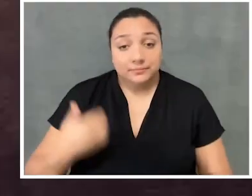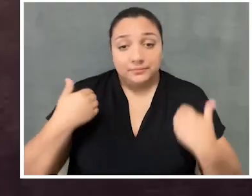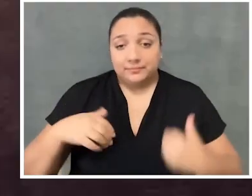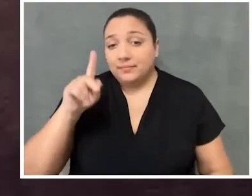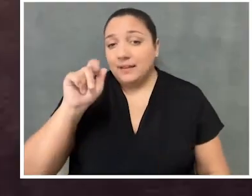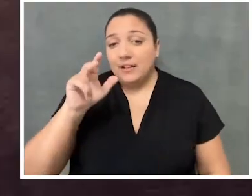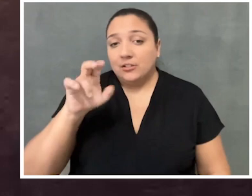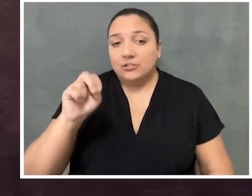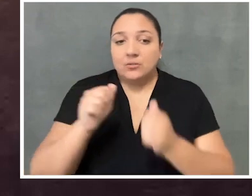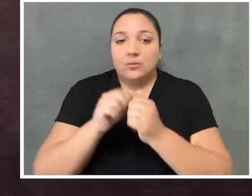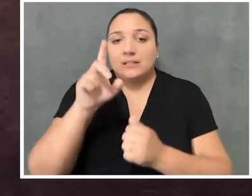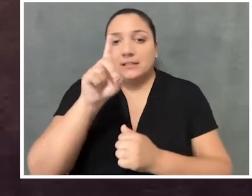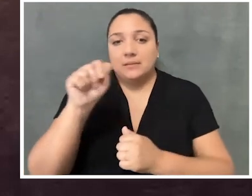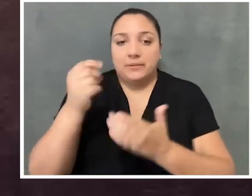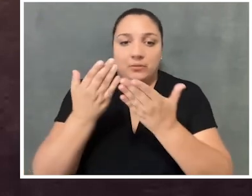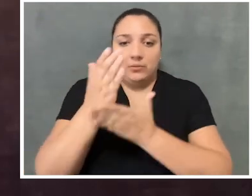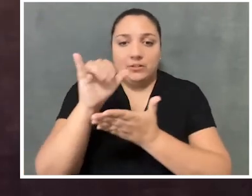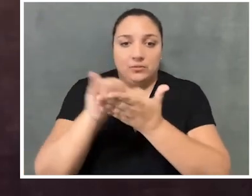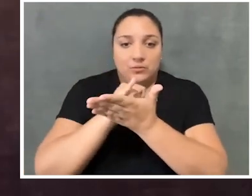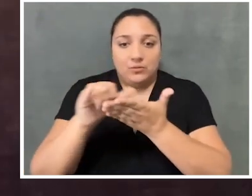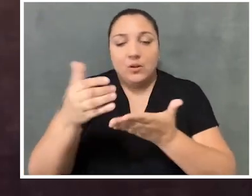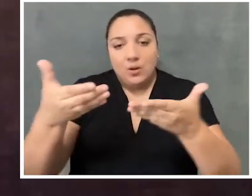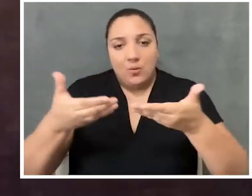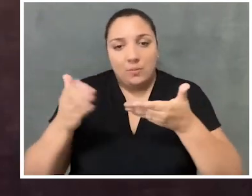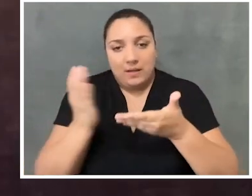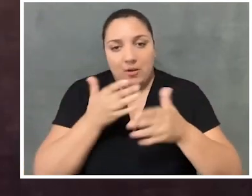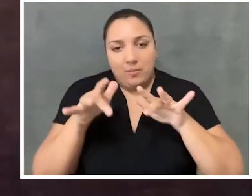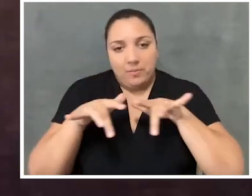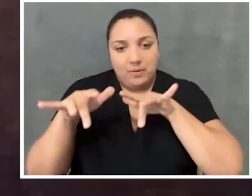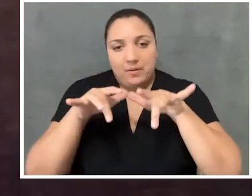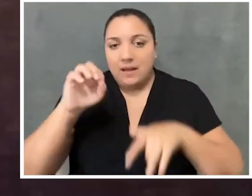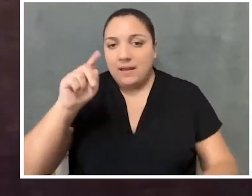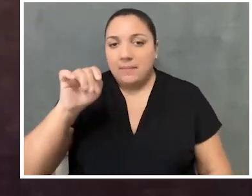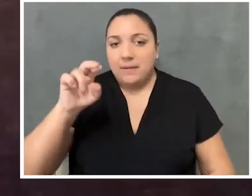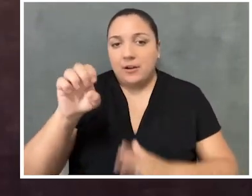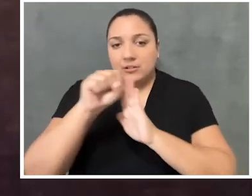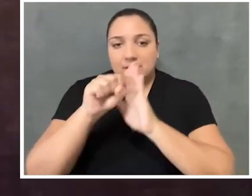This is Katrin with Disability Rights New York. Welcome to our podcast, Empire State of Rights,